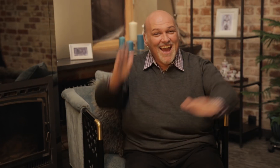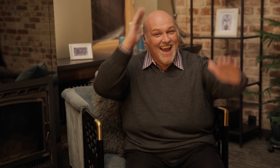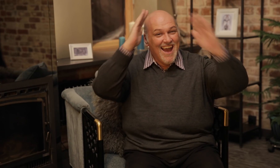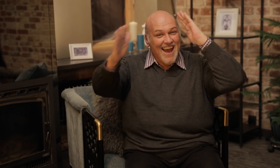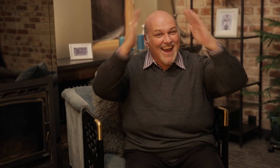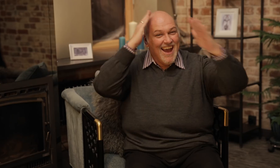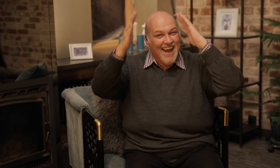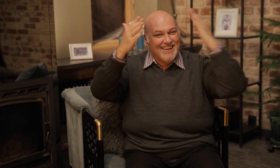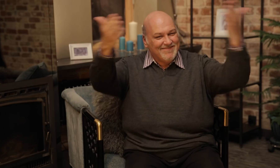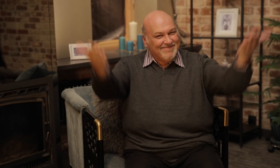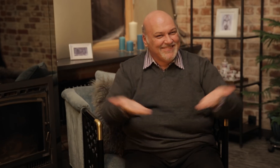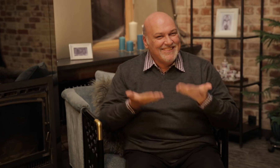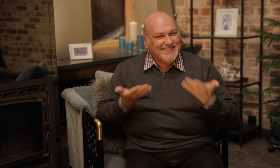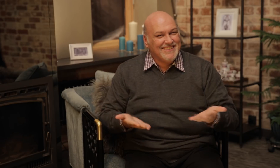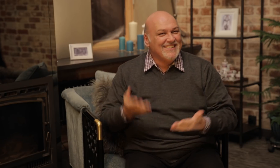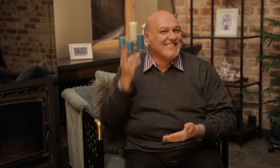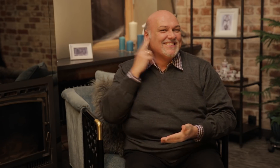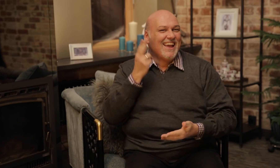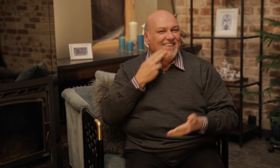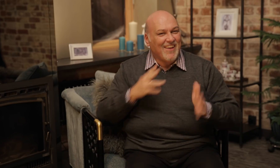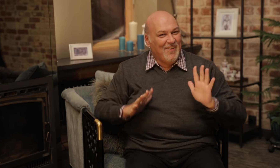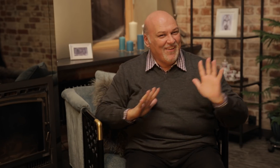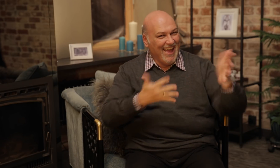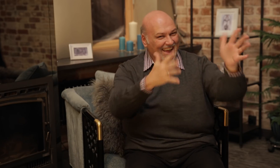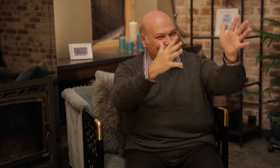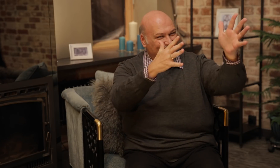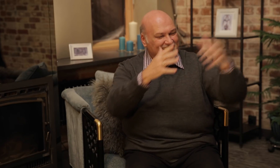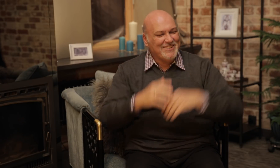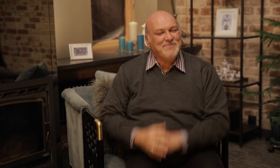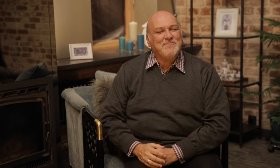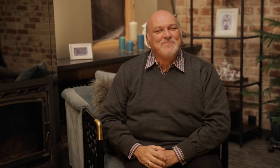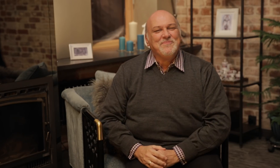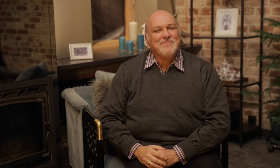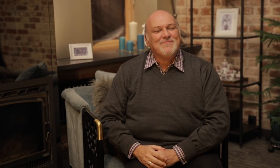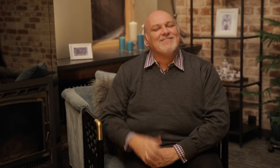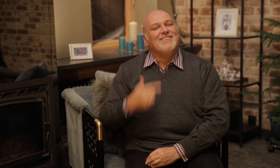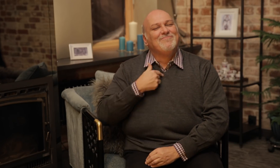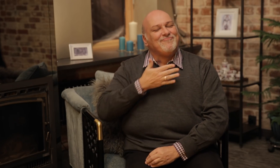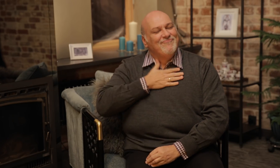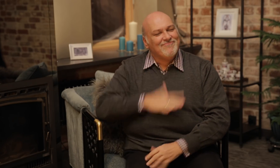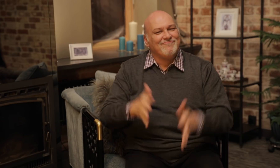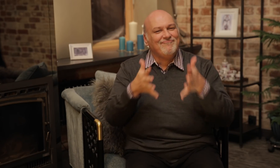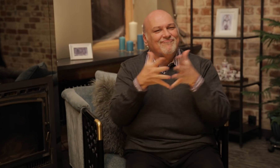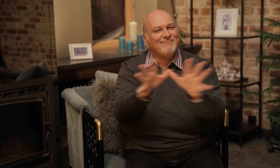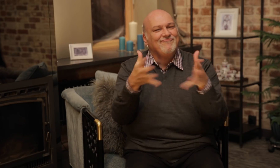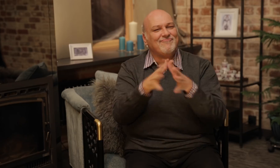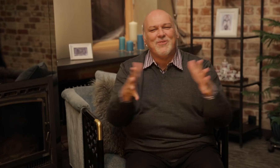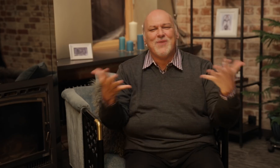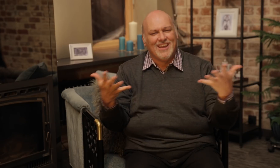Hello! Welcome to DeafWaves! I want to share something with you.